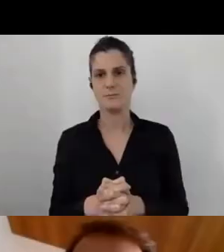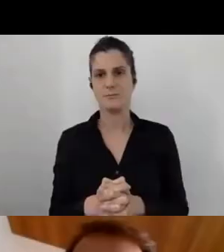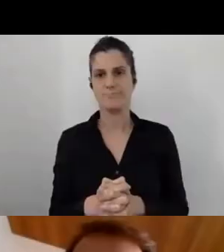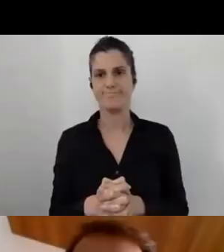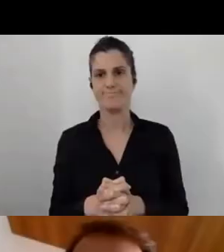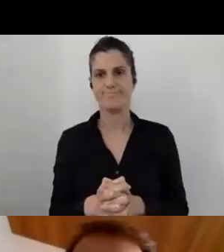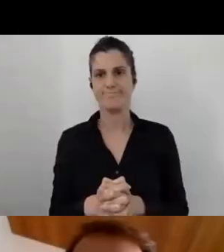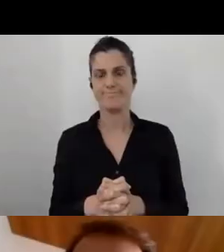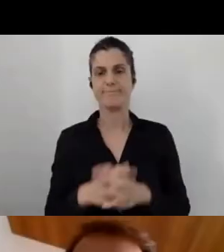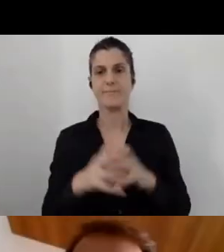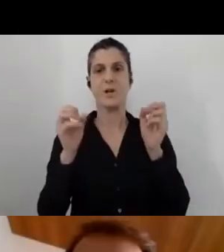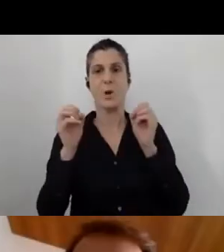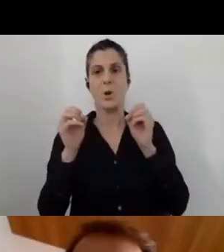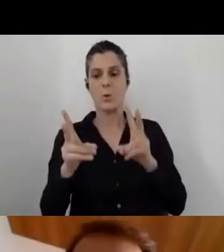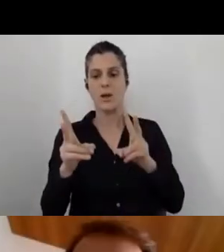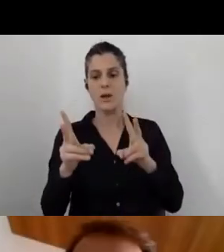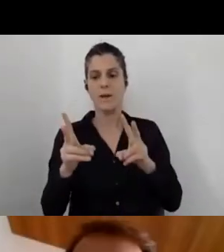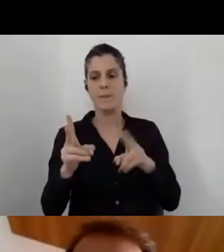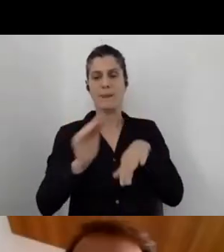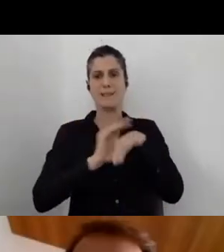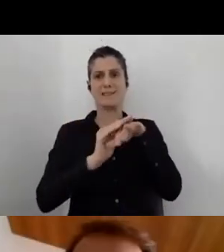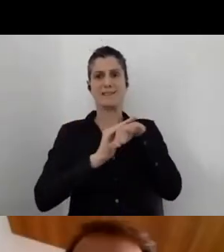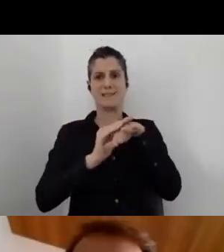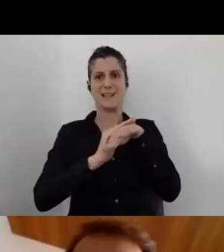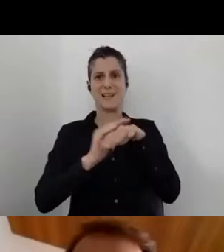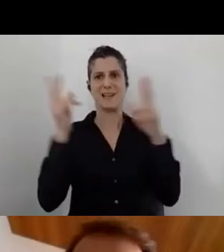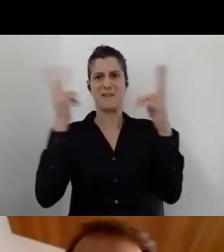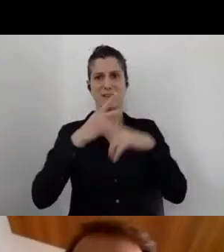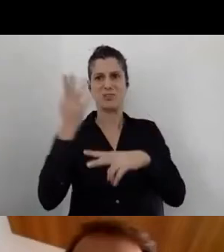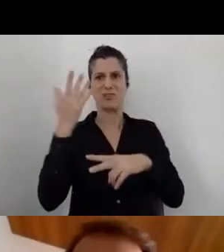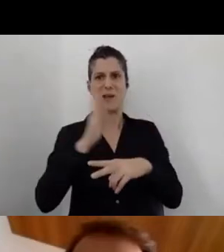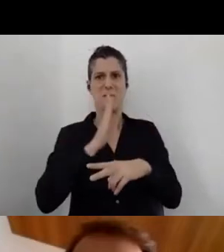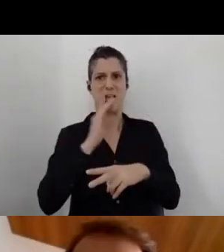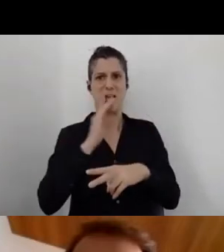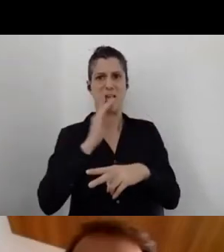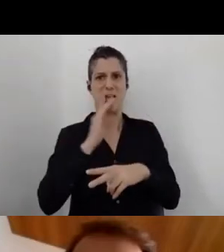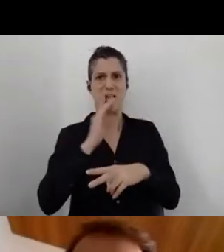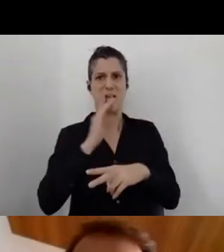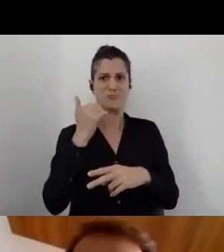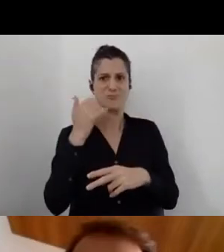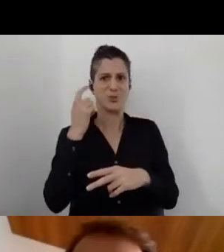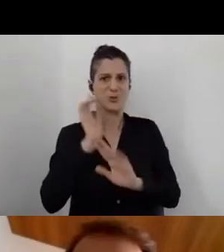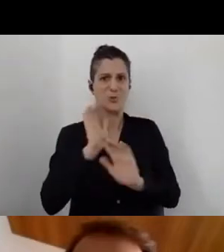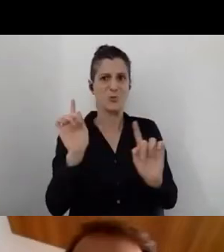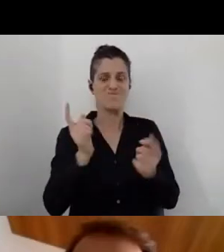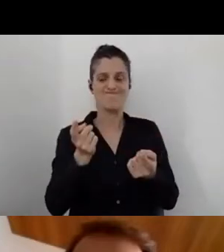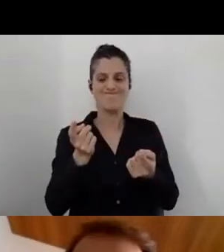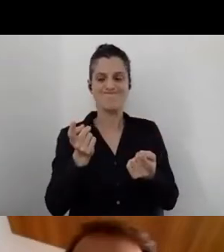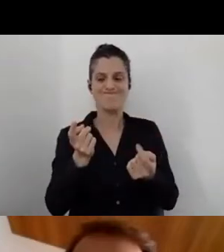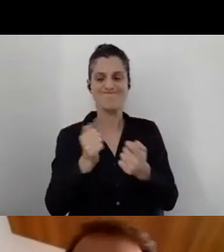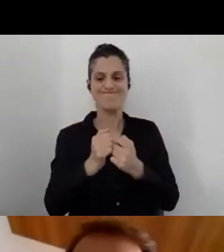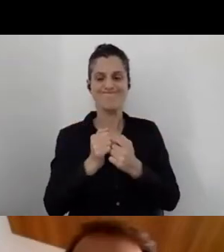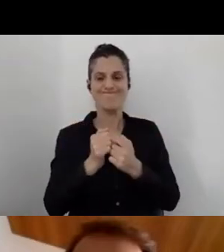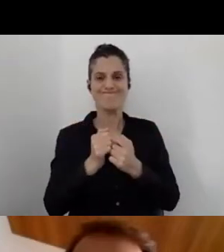Sorry, I understood we had a sound issue during the video.